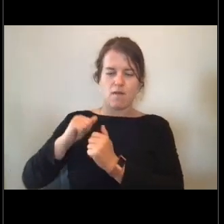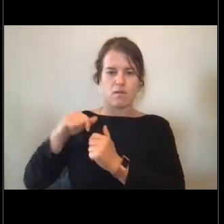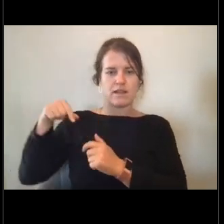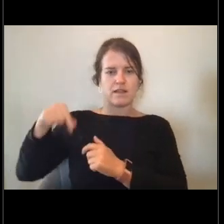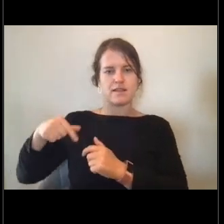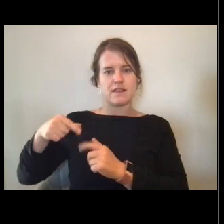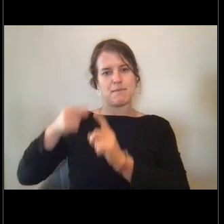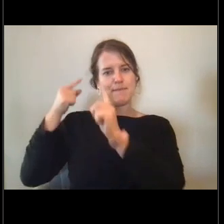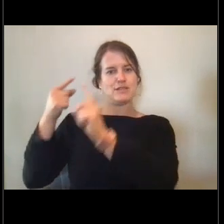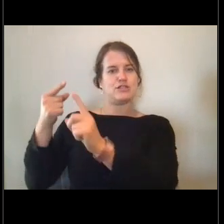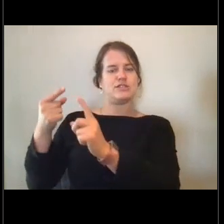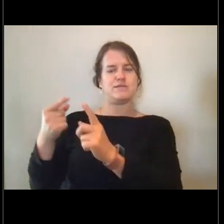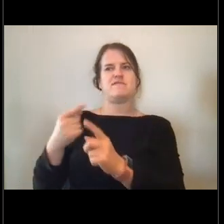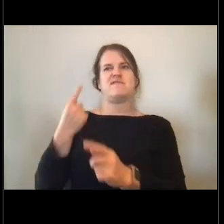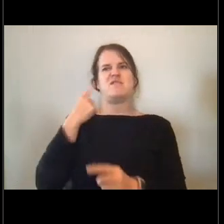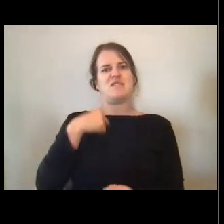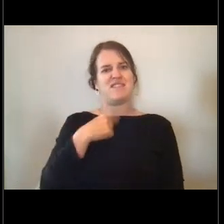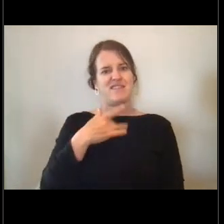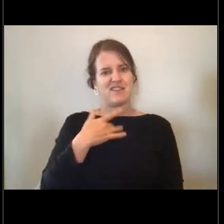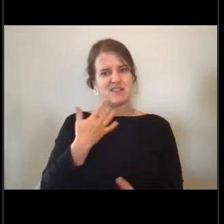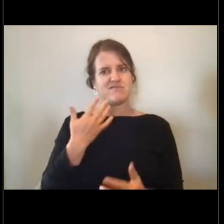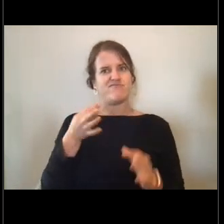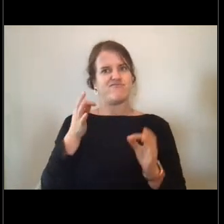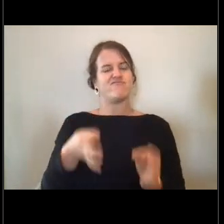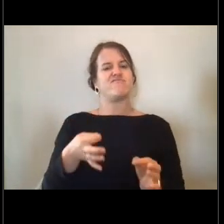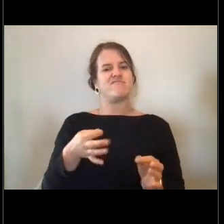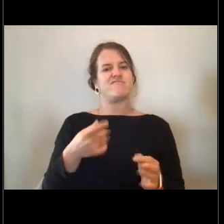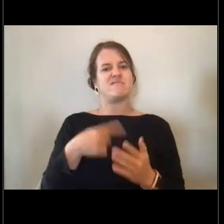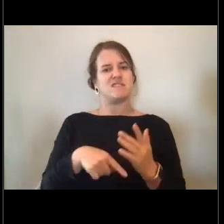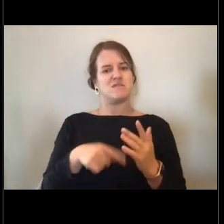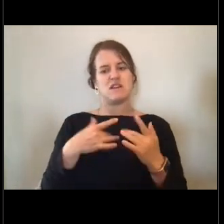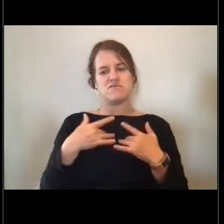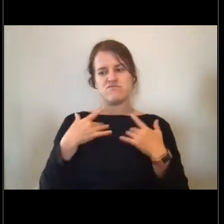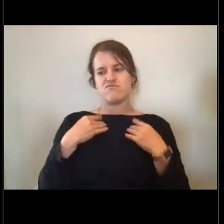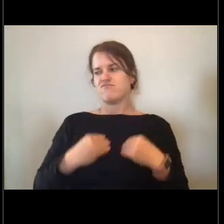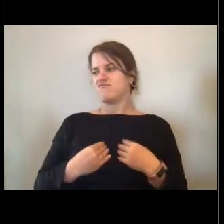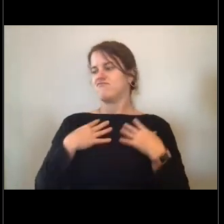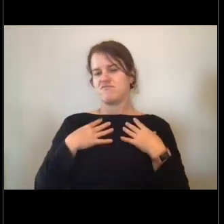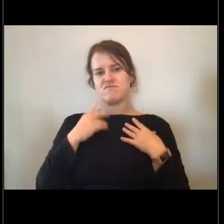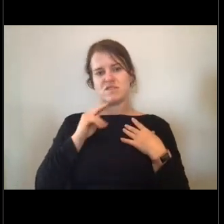So to me, that's definitely what has kept me in the NOAA Corps for as long as I've been in